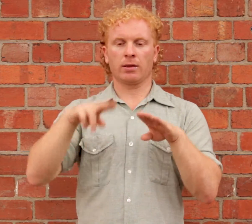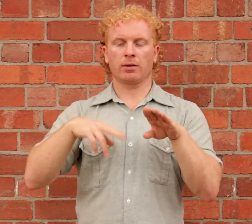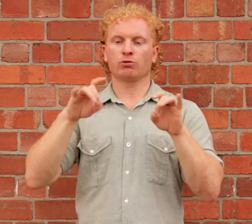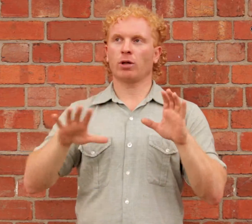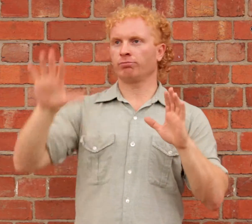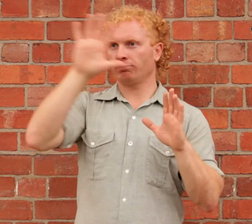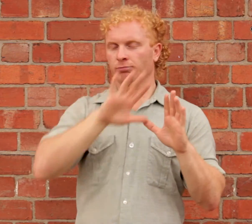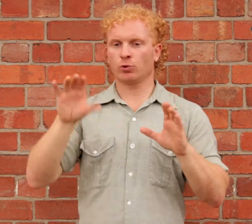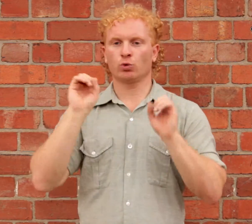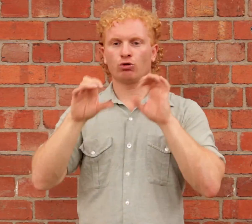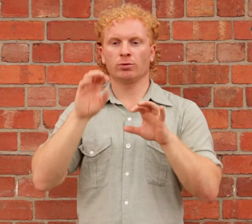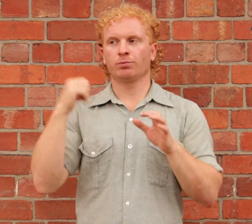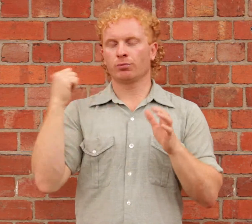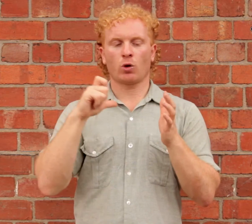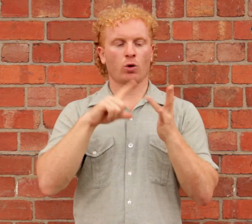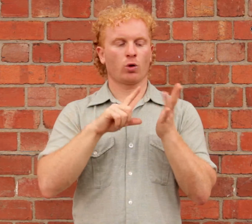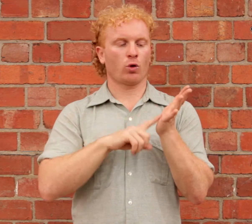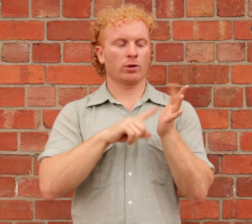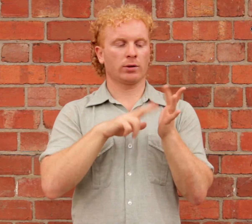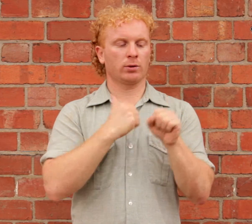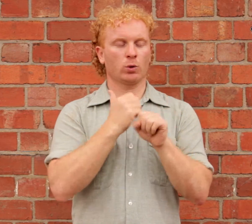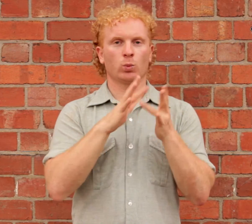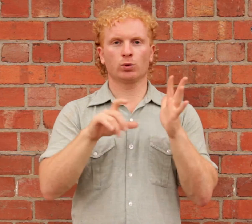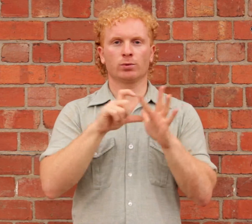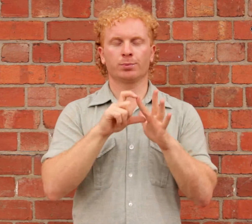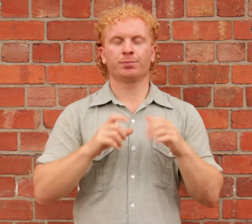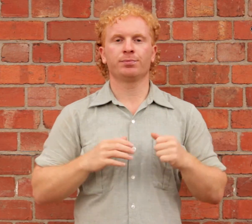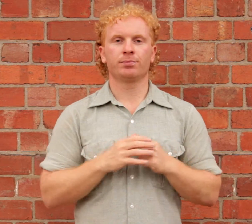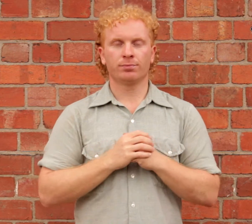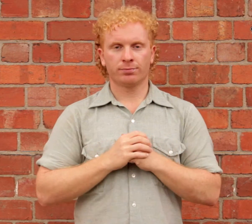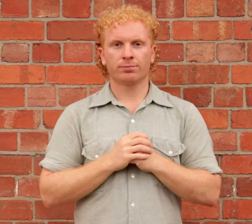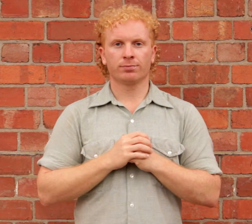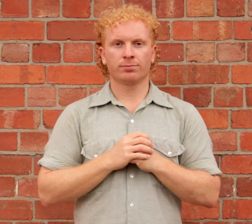and National Storage Collingwood.